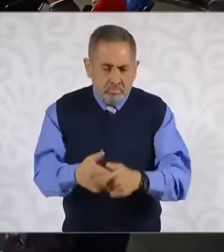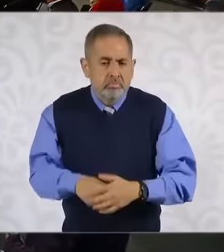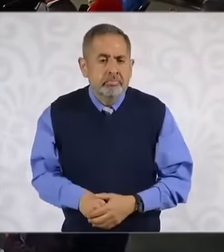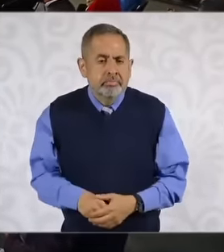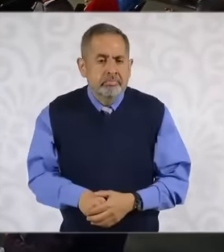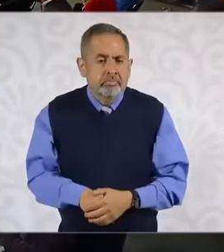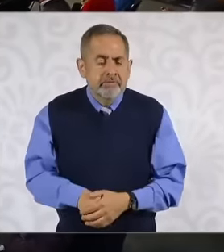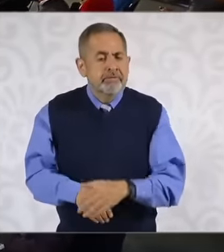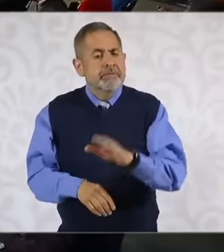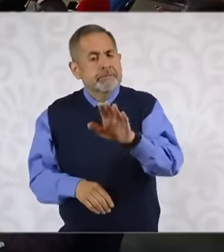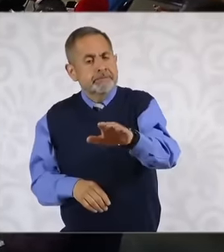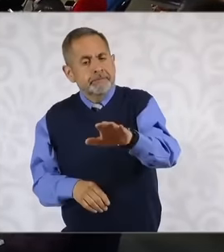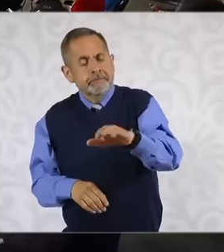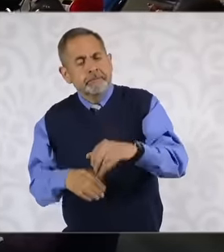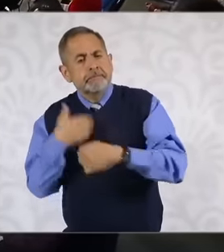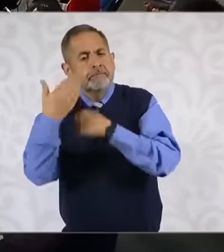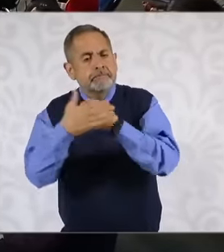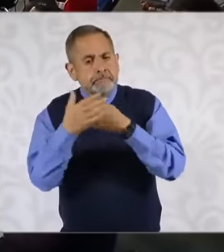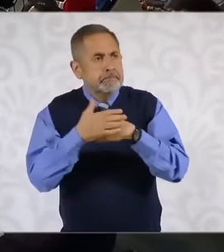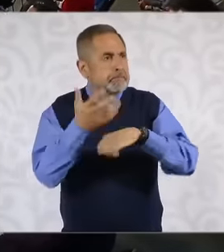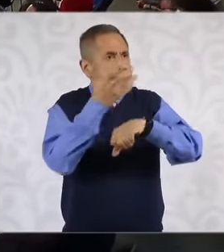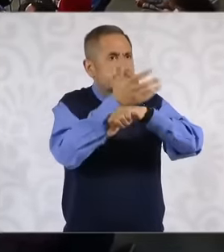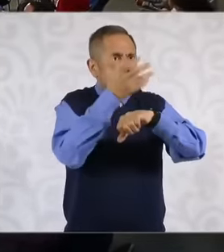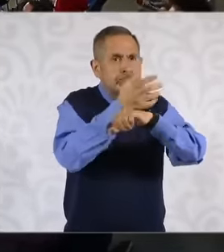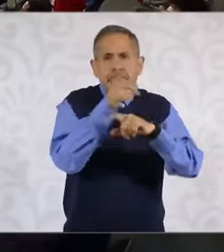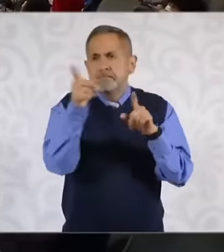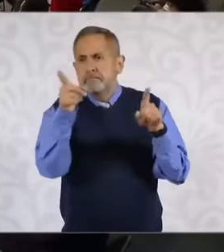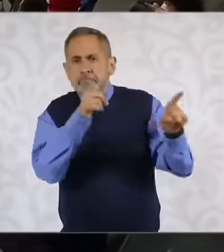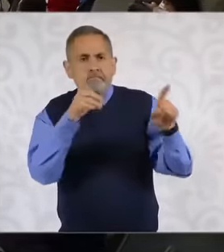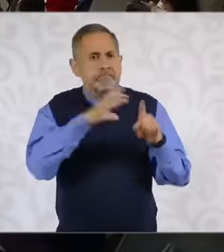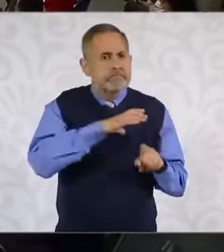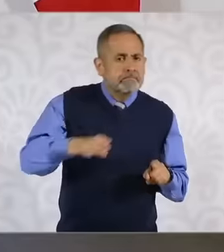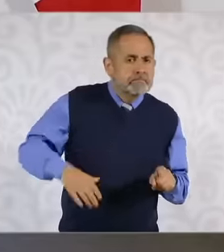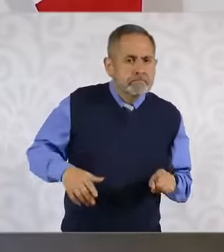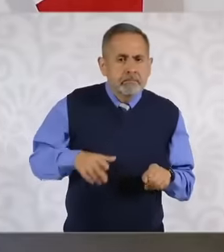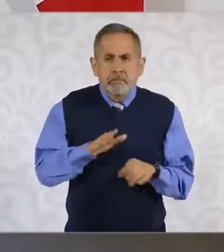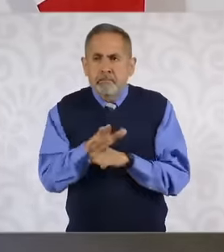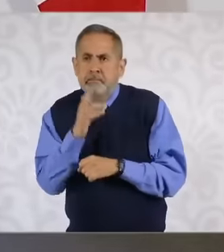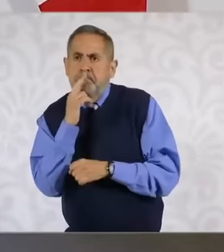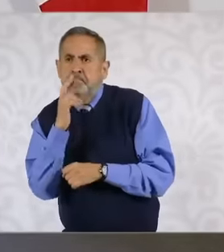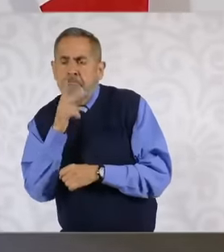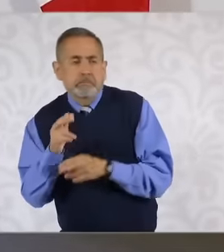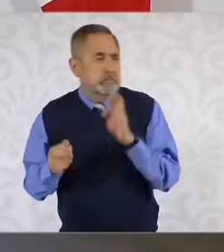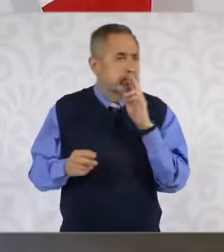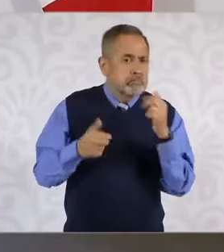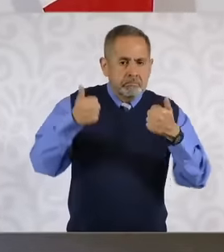the elections in the United States are approaching towards one candidate or another, it is not the same, we do not